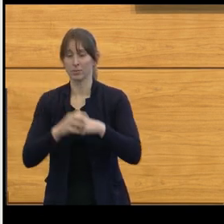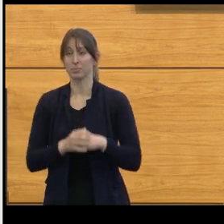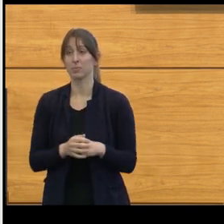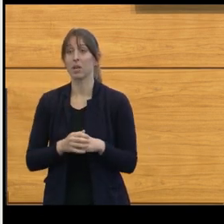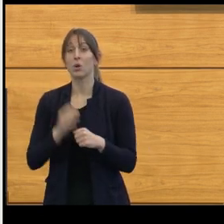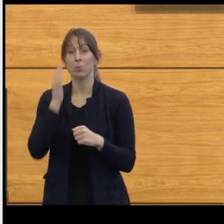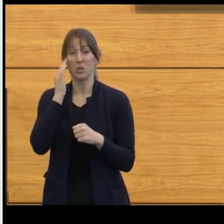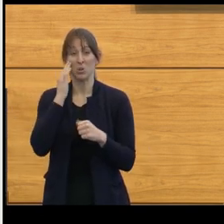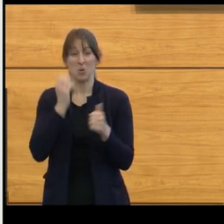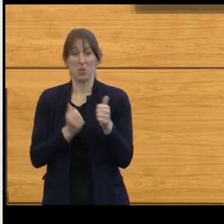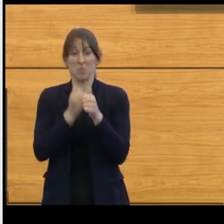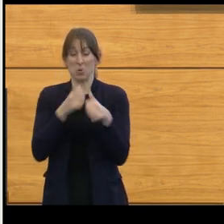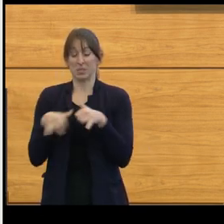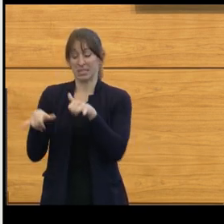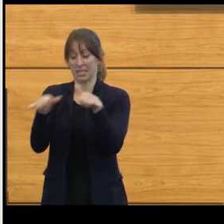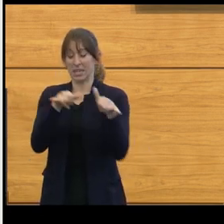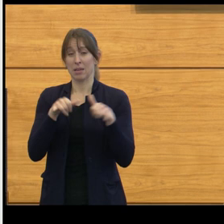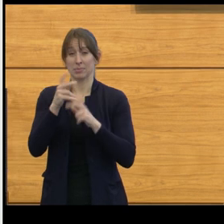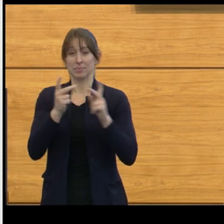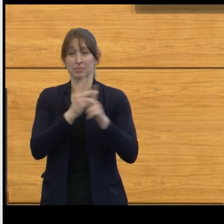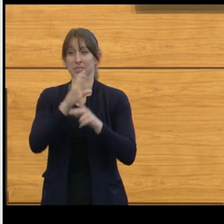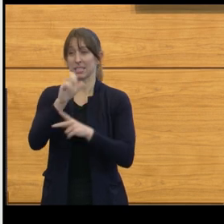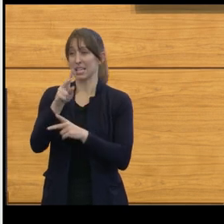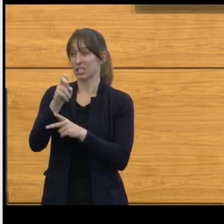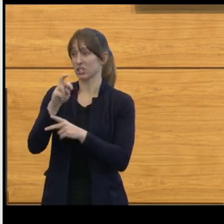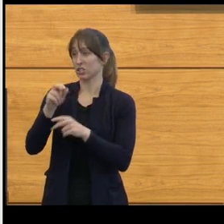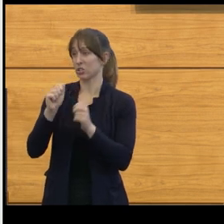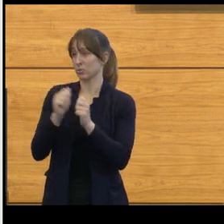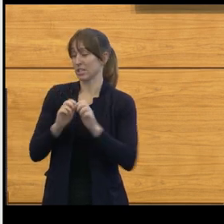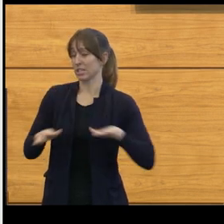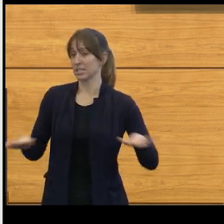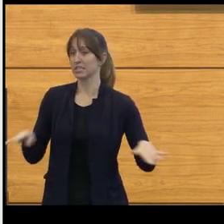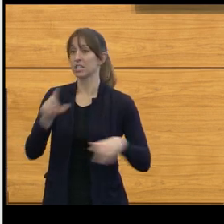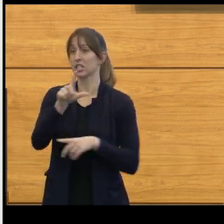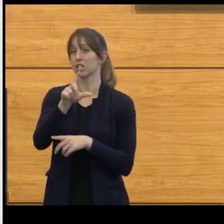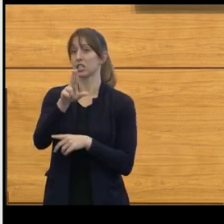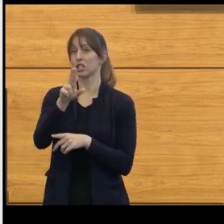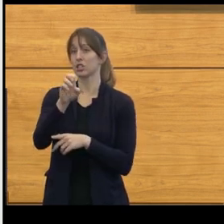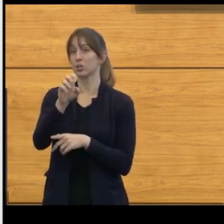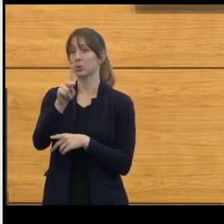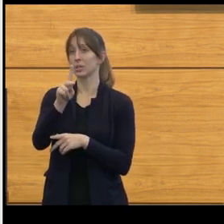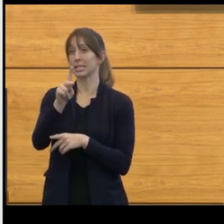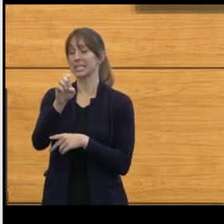of cancer in children is leukemia. But with better treatments, survivability has gotten better.